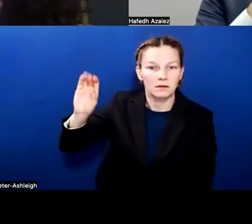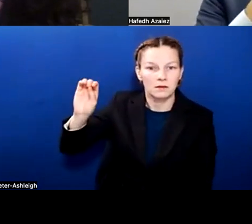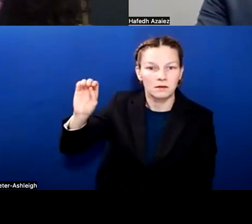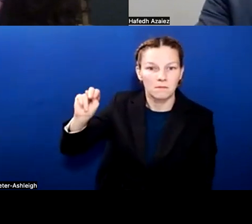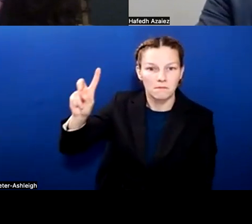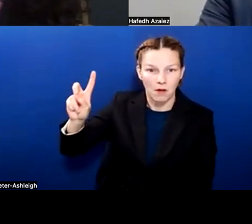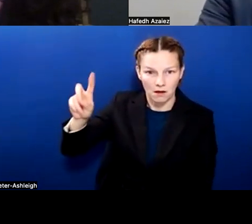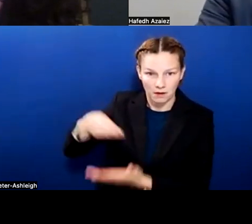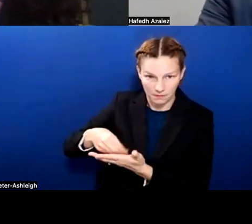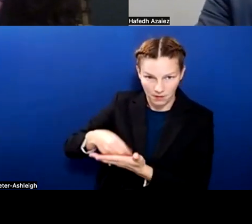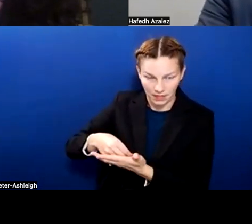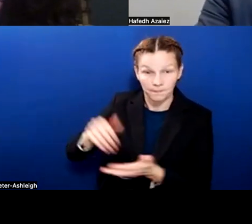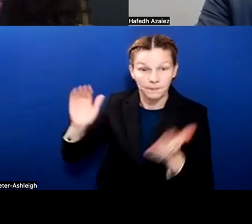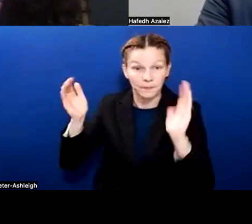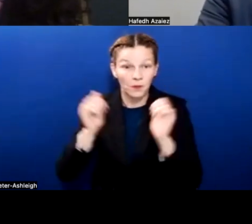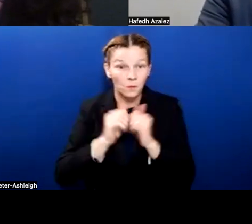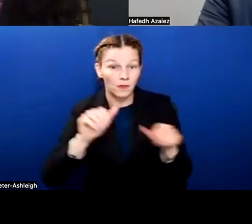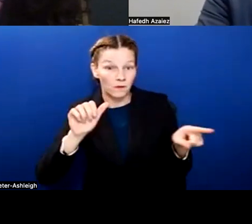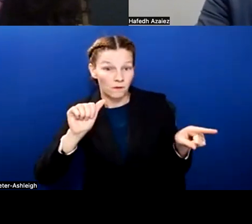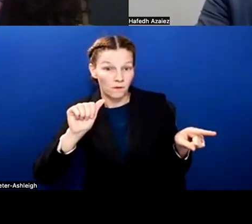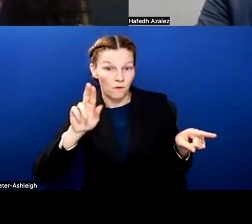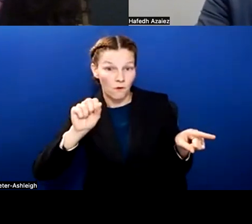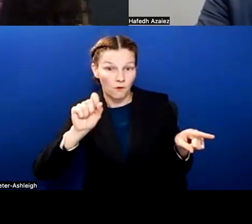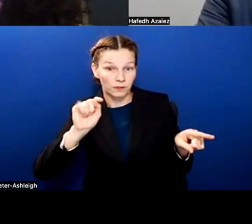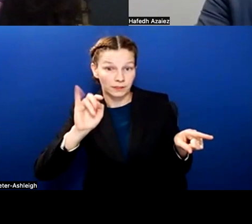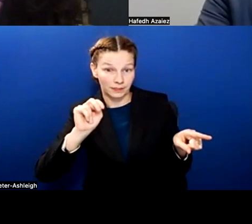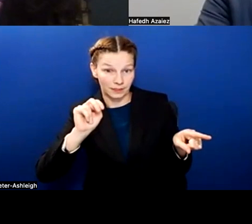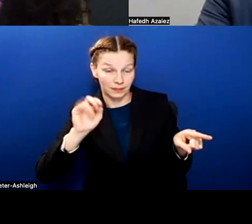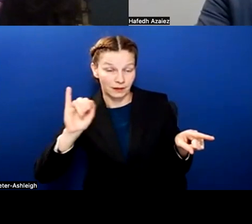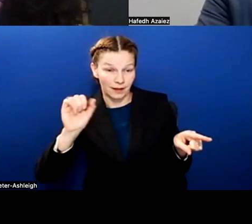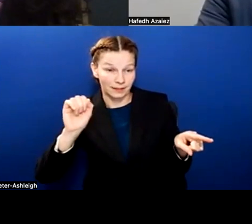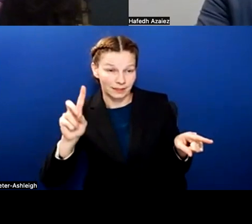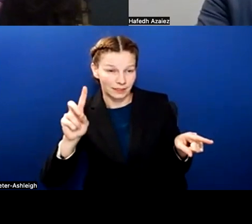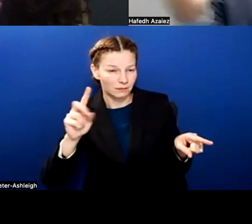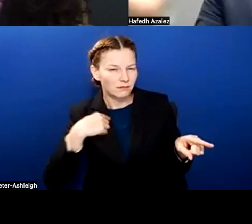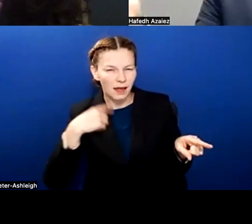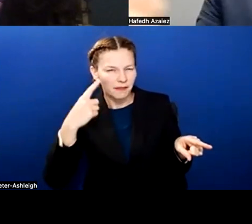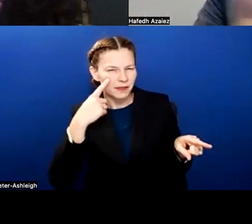I don't think they were able to have a lot of new campuses. I think now,